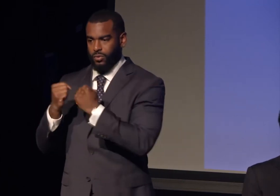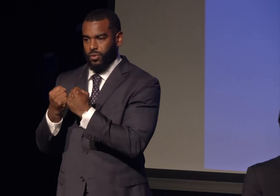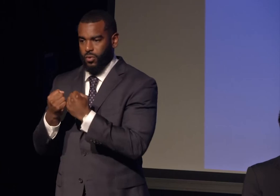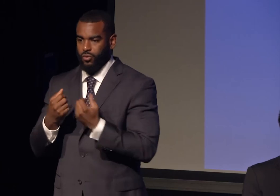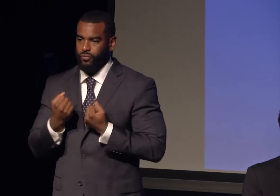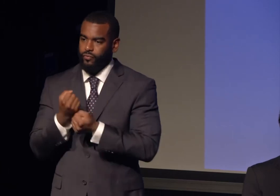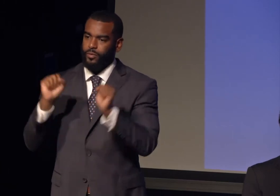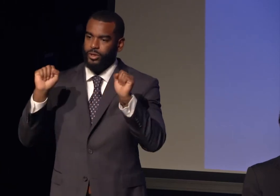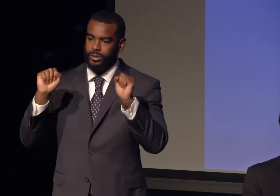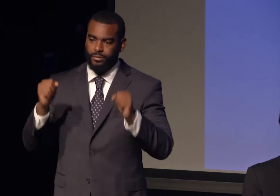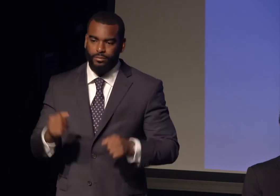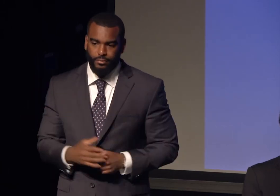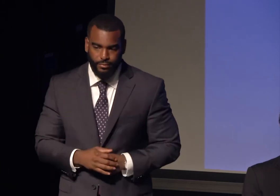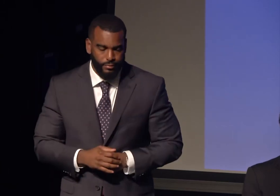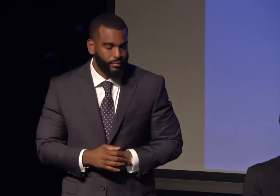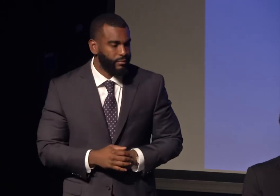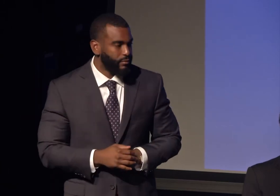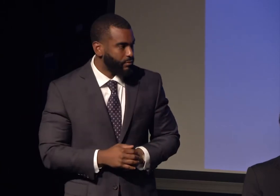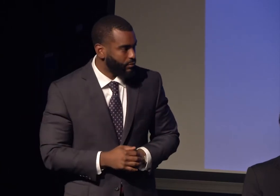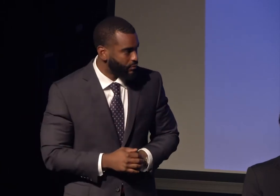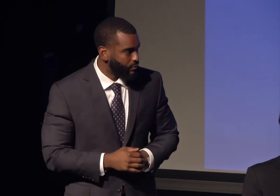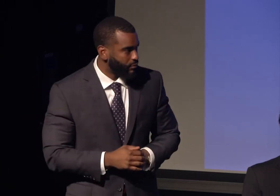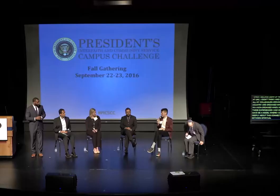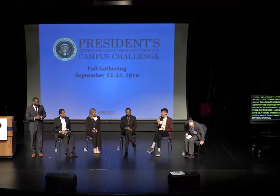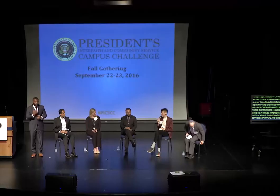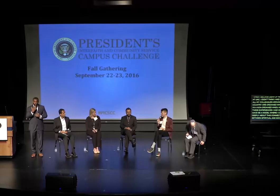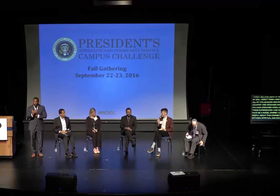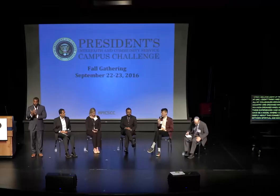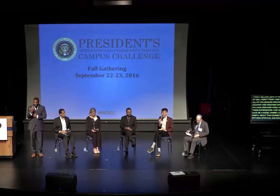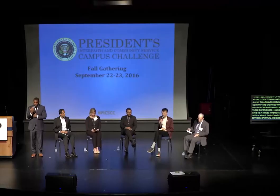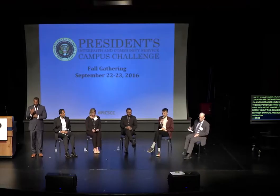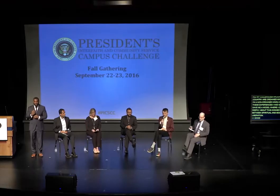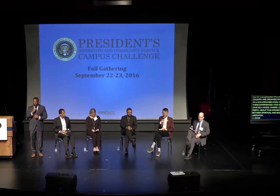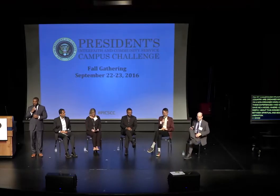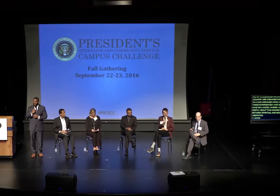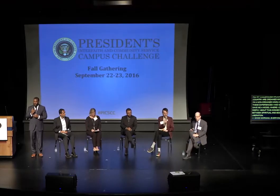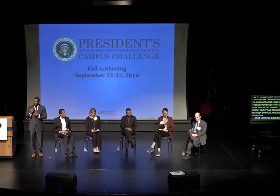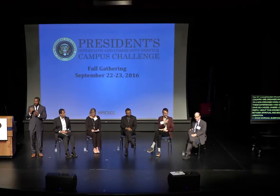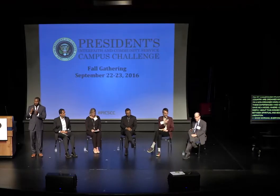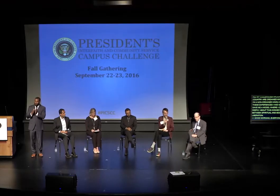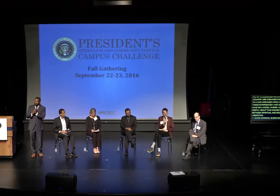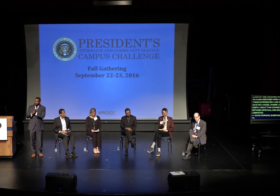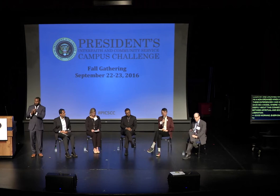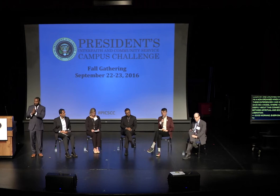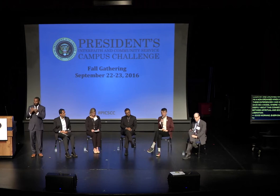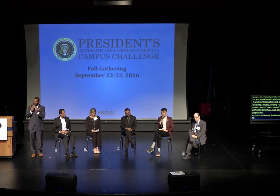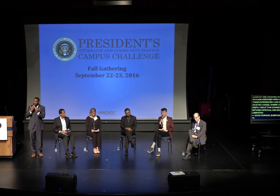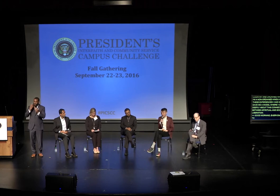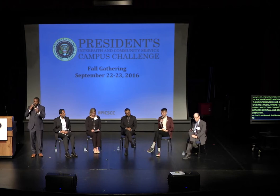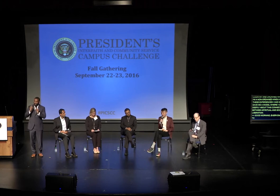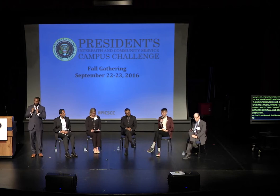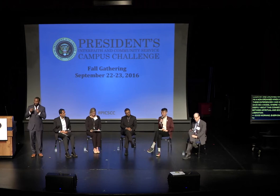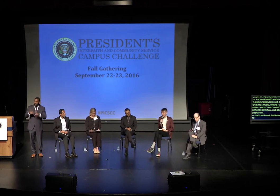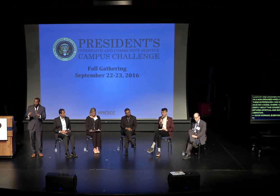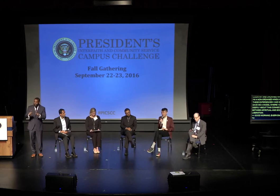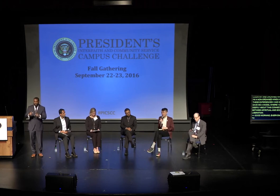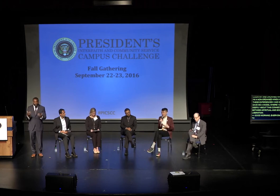Good morning, everyone, I wanted to echo my panelist's gratitude for the opportunity to be here and share my thoughts with you.